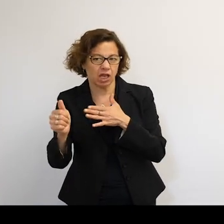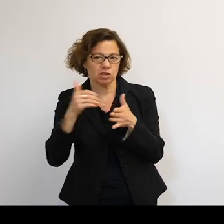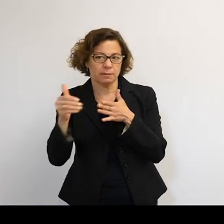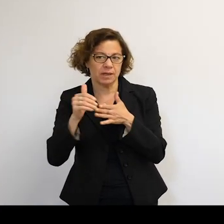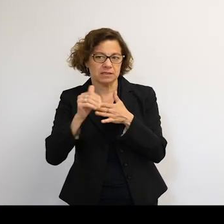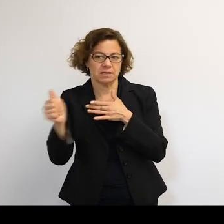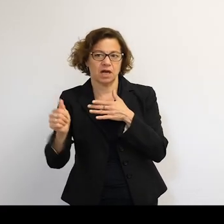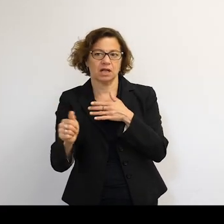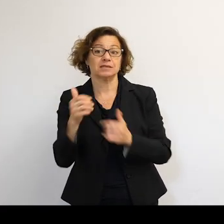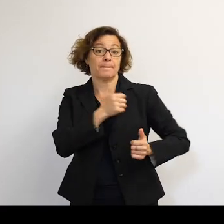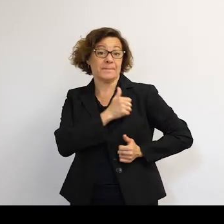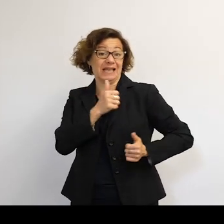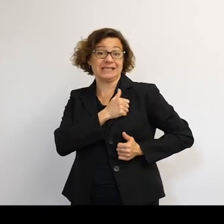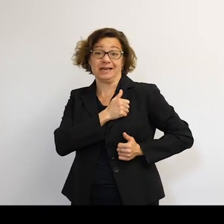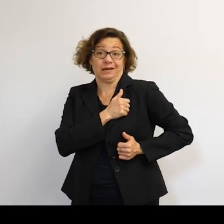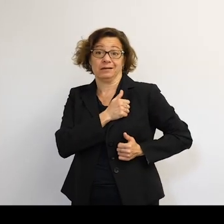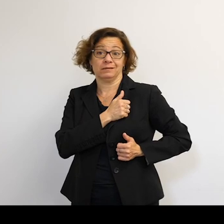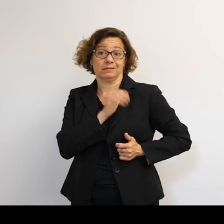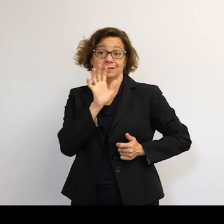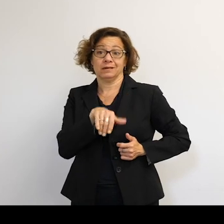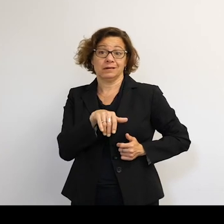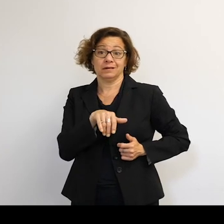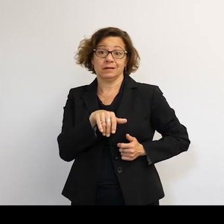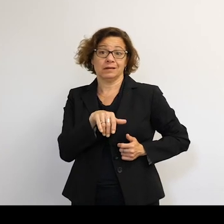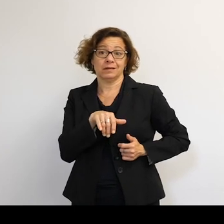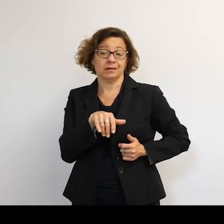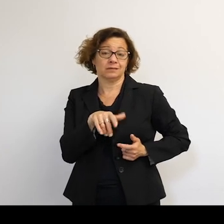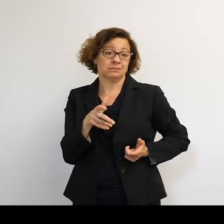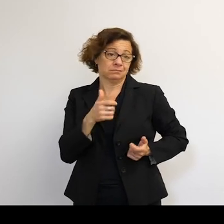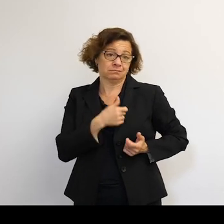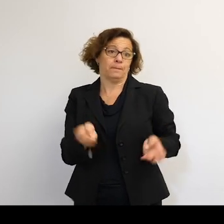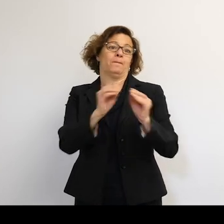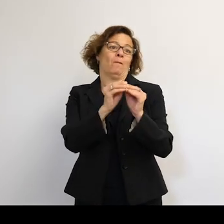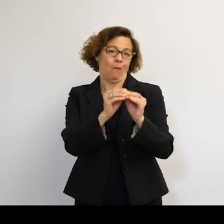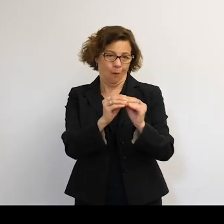But in military context, that's a rounding error.